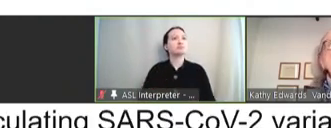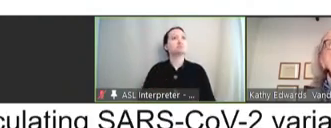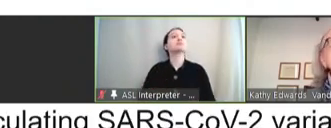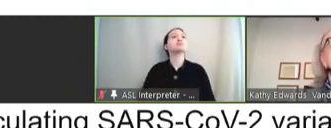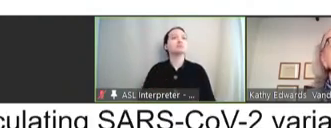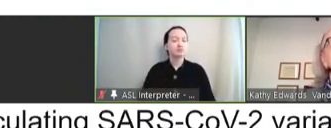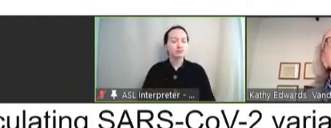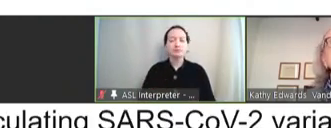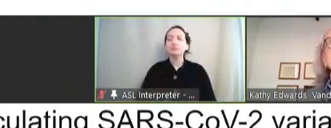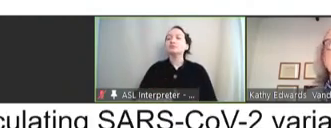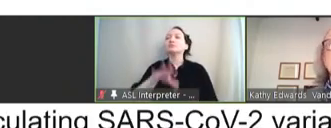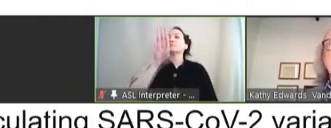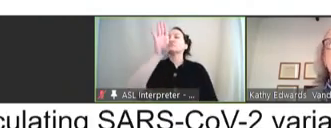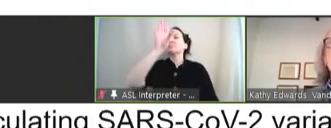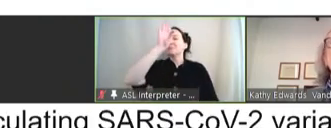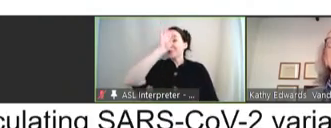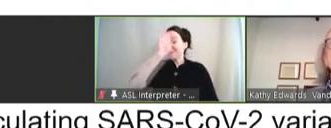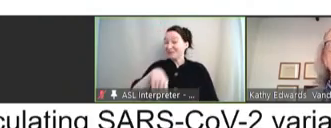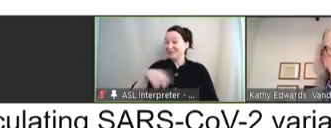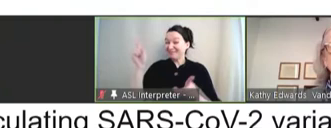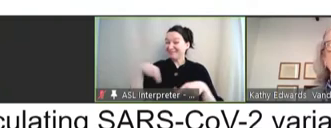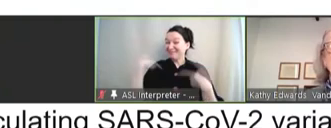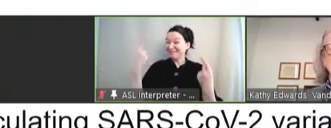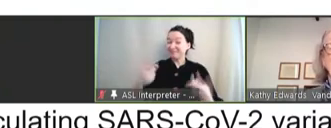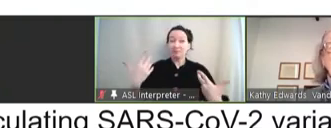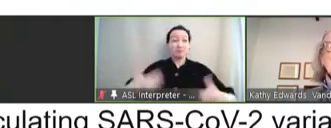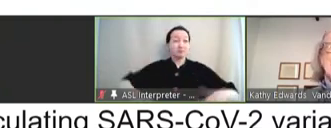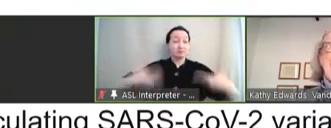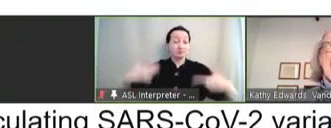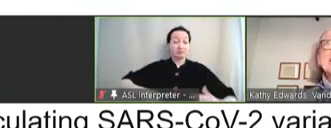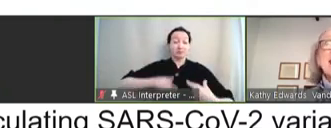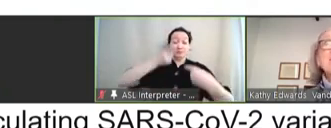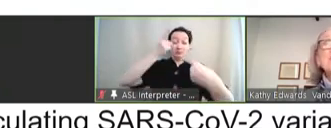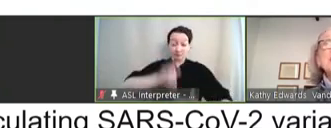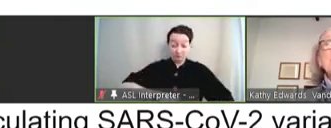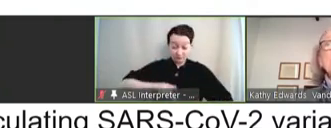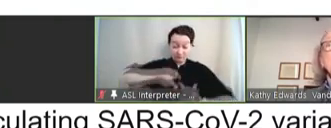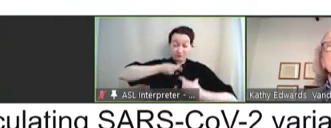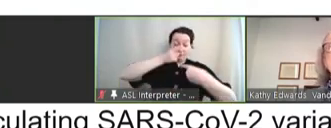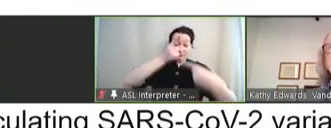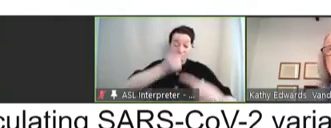We know however this has been an incredibly difficult task. And for someone who has spent